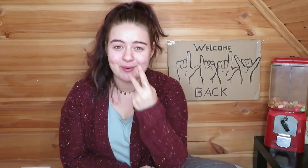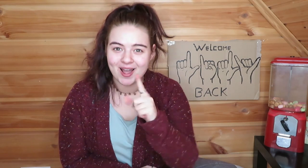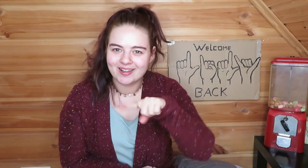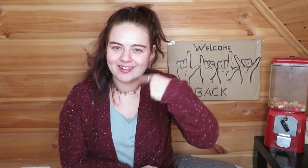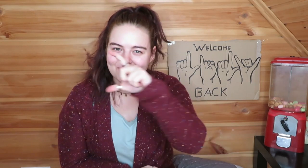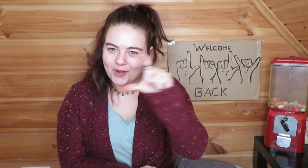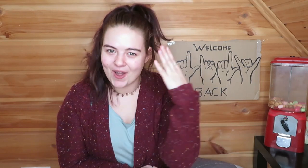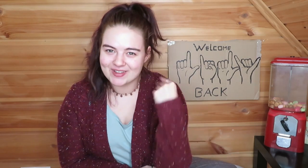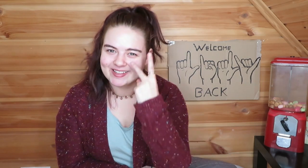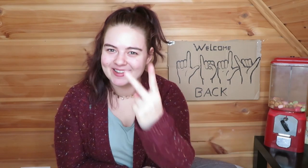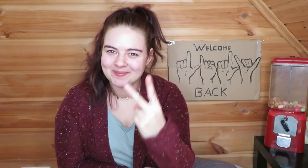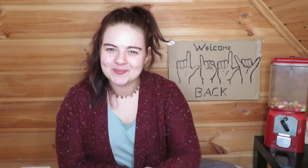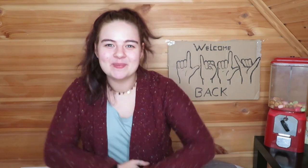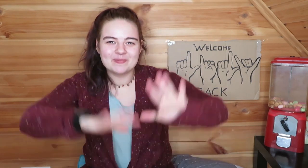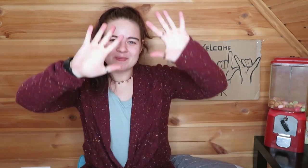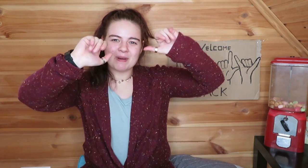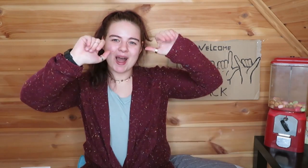And we see each other next week! Bye!